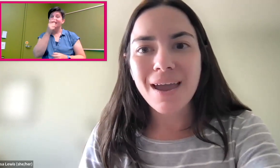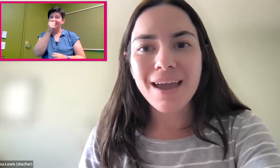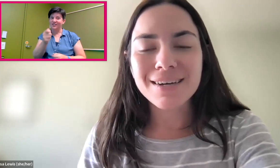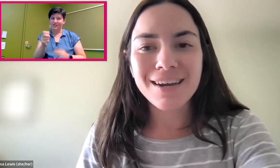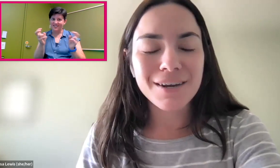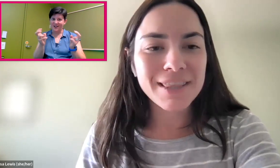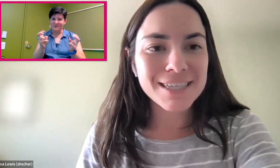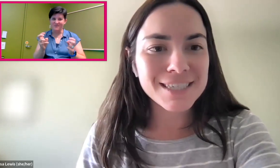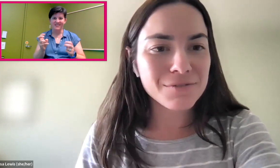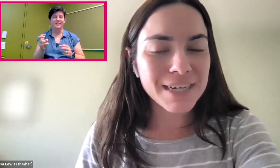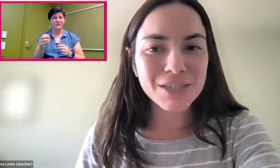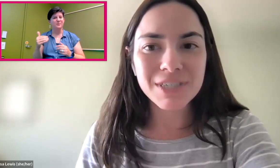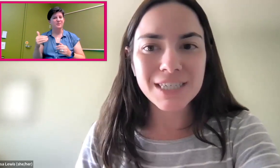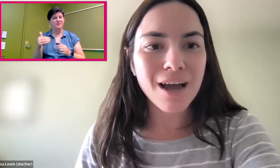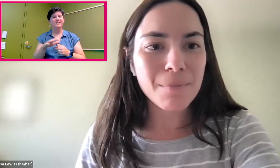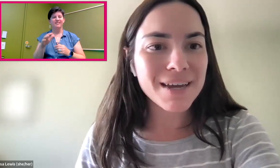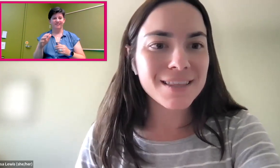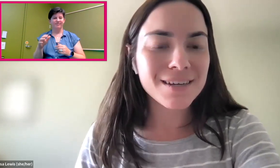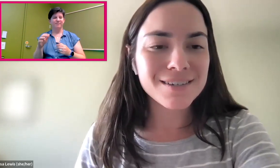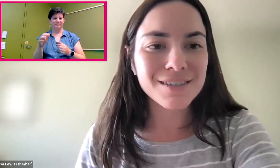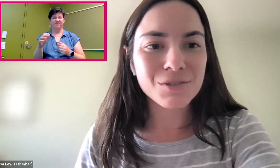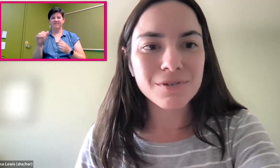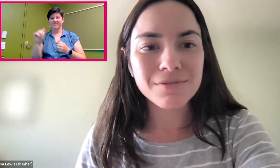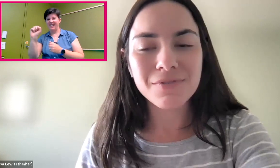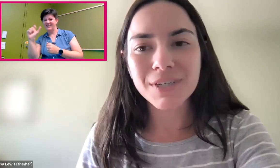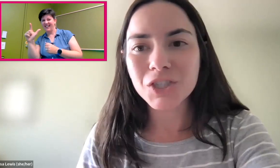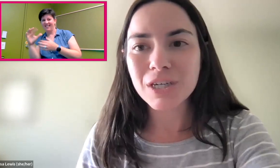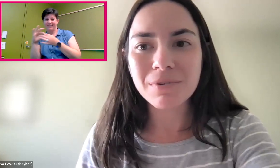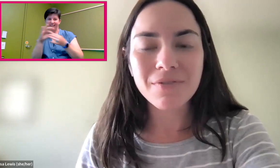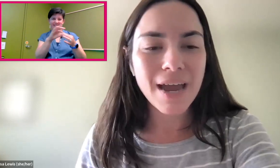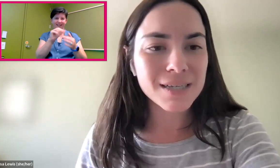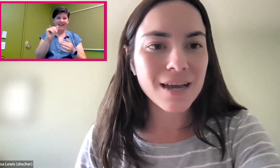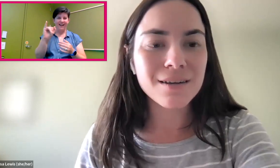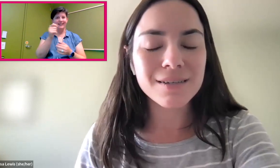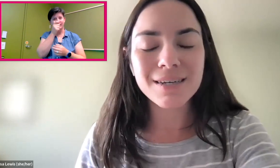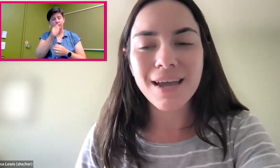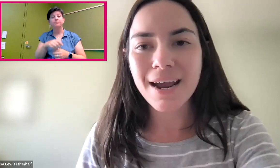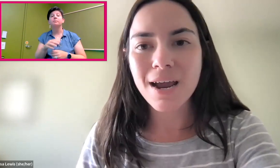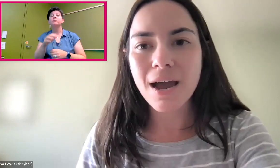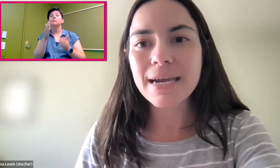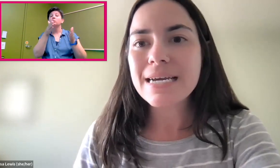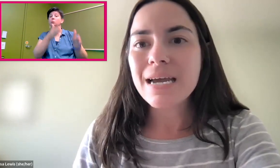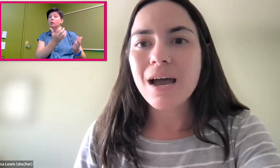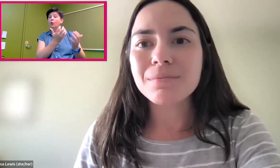And I think this is a really interesting topic, the sort of relationship of ASL and AI.